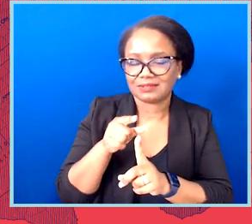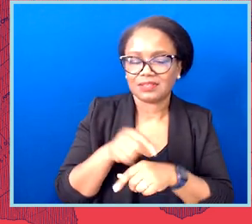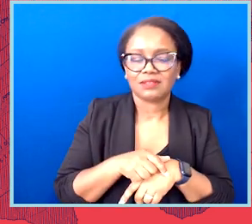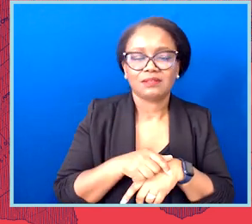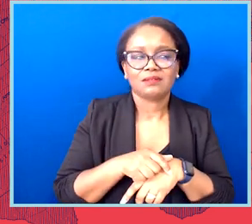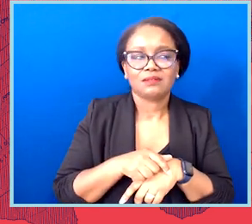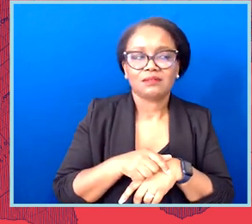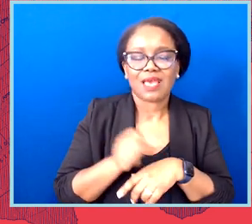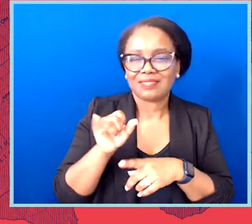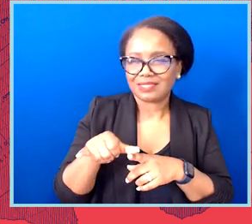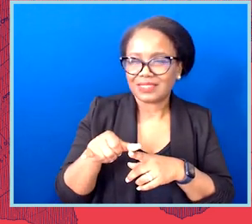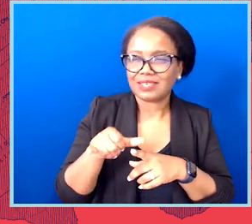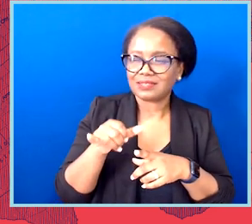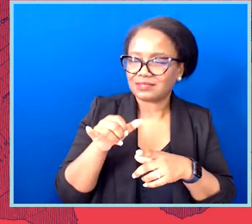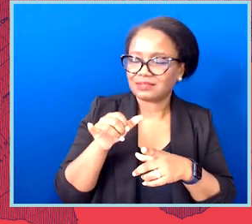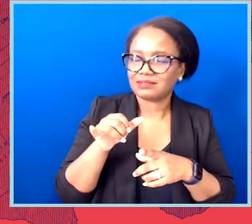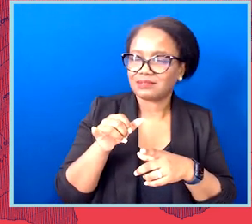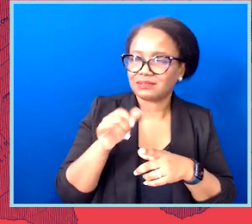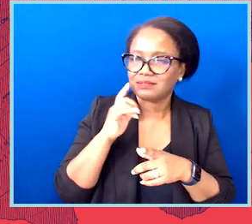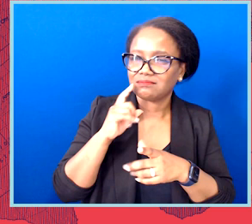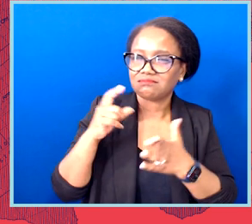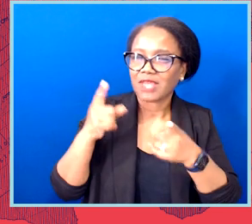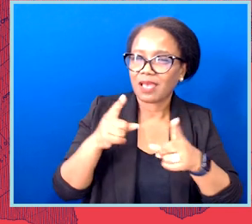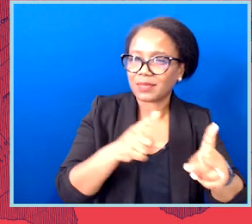Efforts to further distort the actual the diversity of this country and the true political